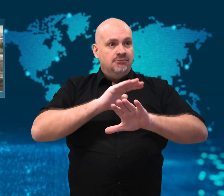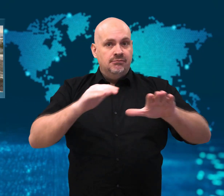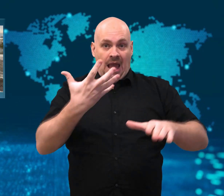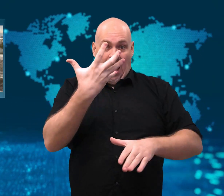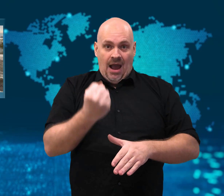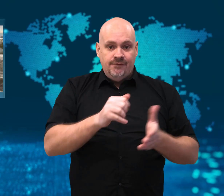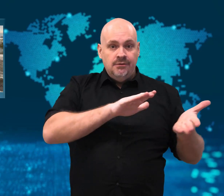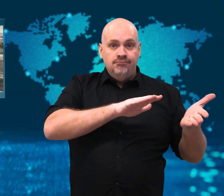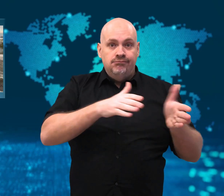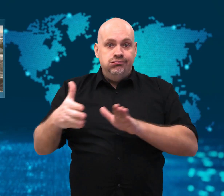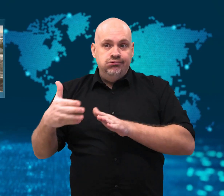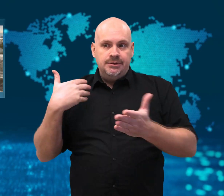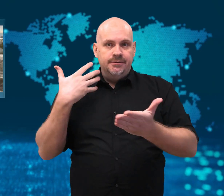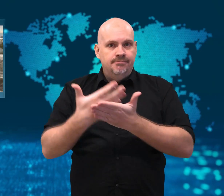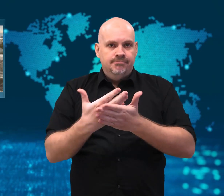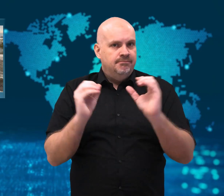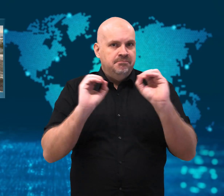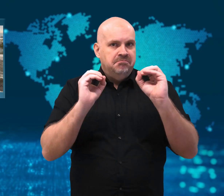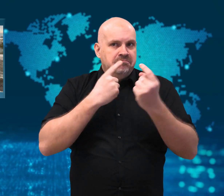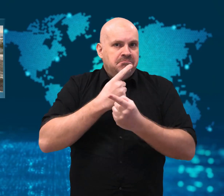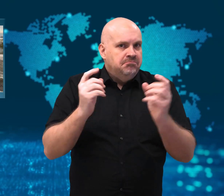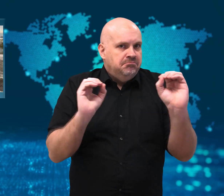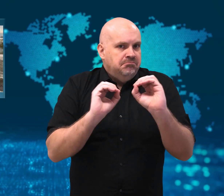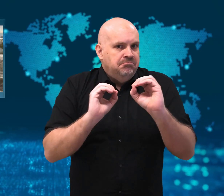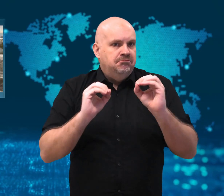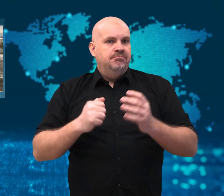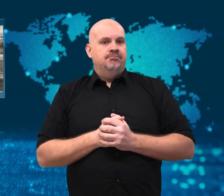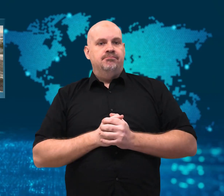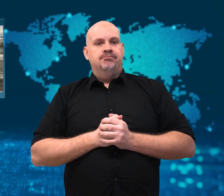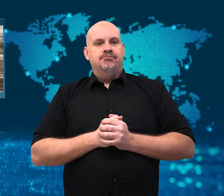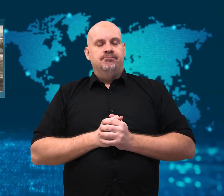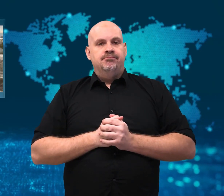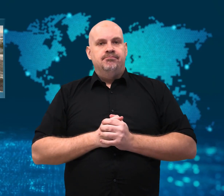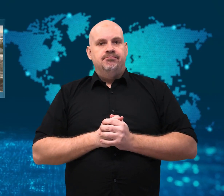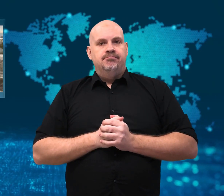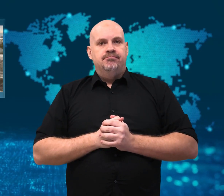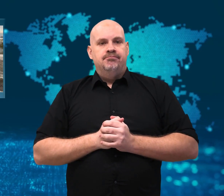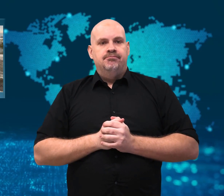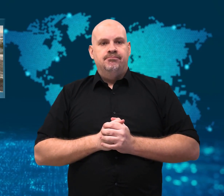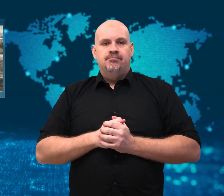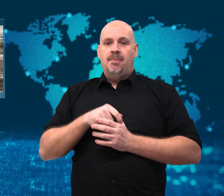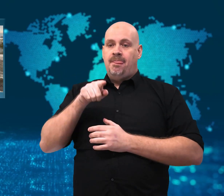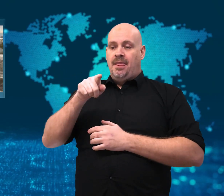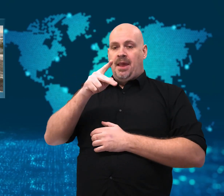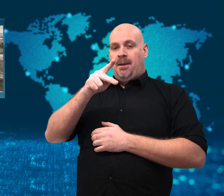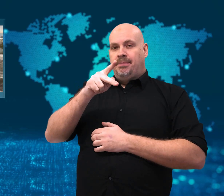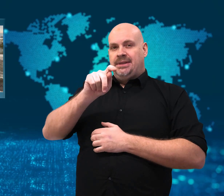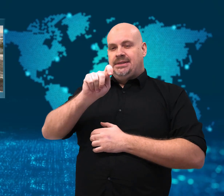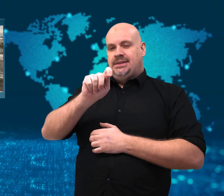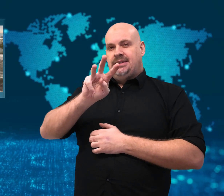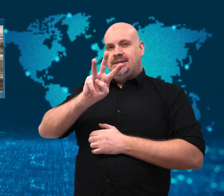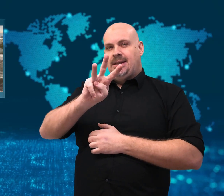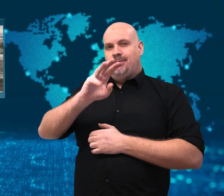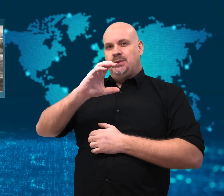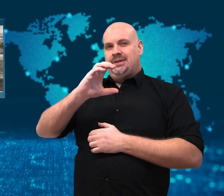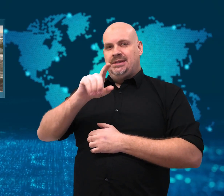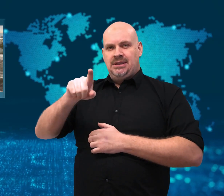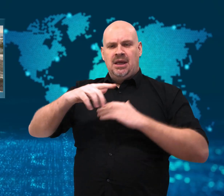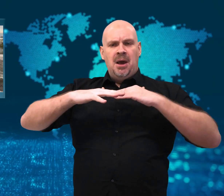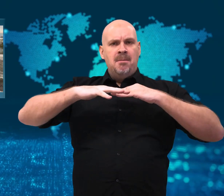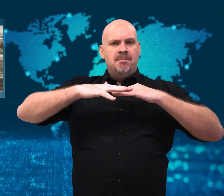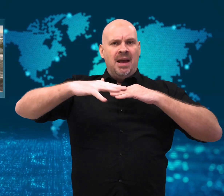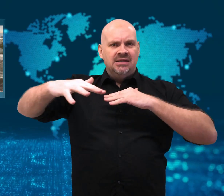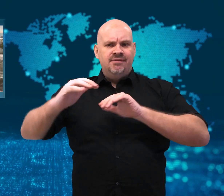The Pacific Tsunami Warning Center (PTWC) warned that the threat of